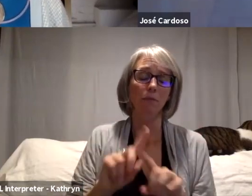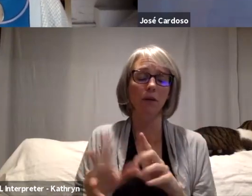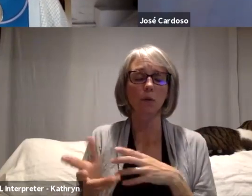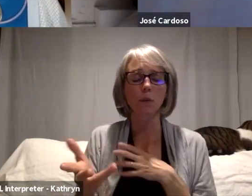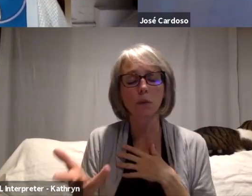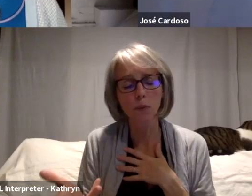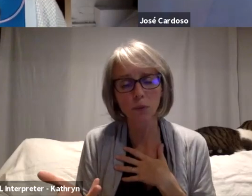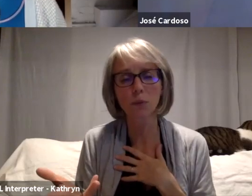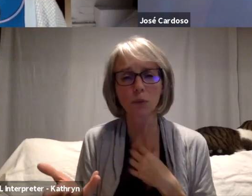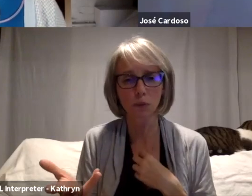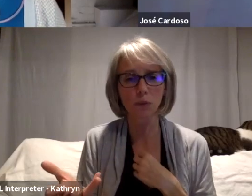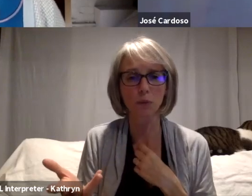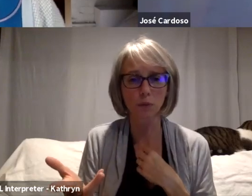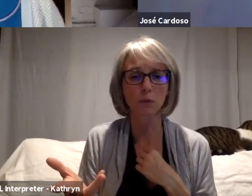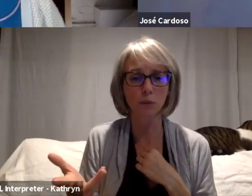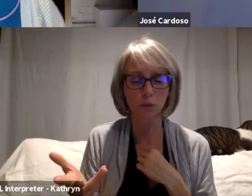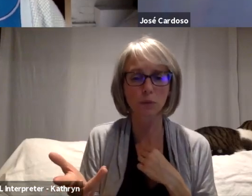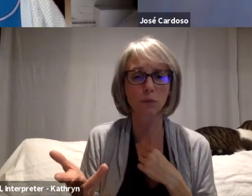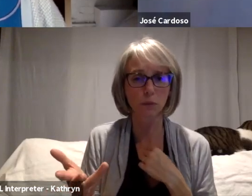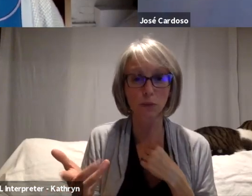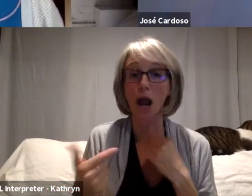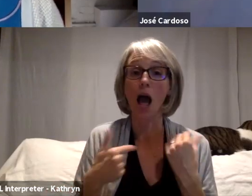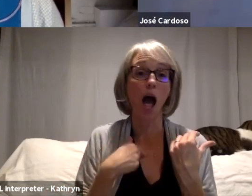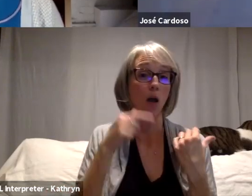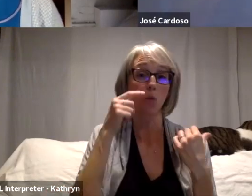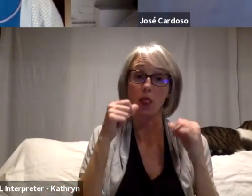I will continue to be a part of this